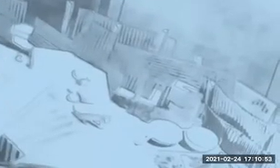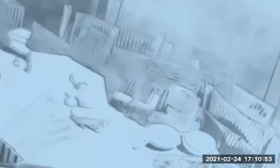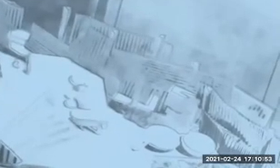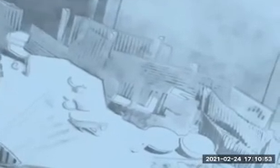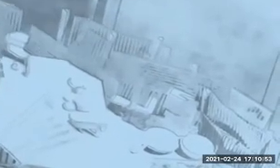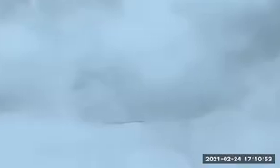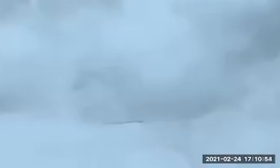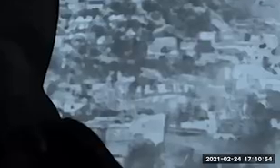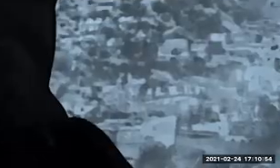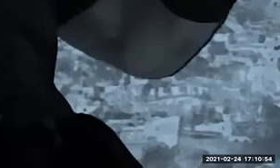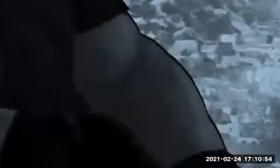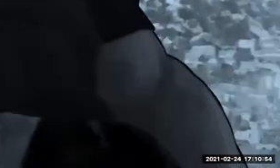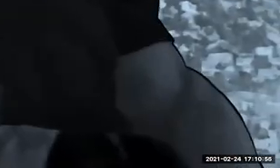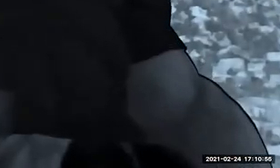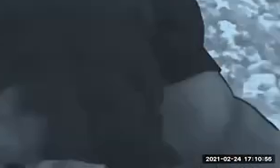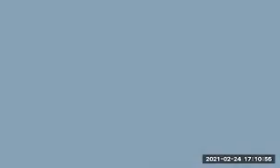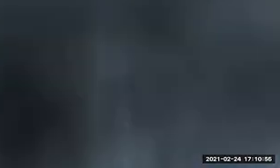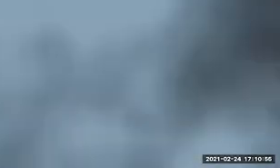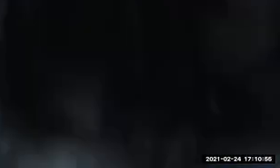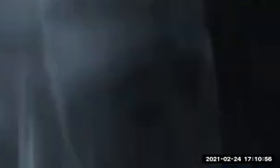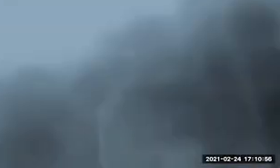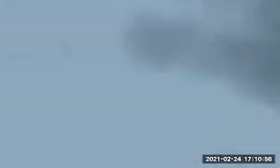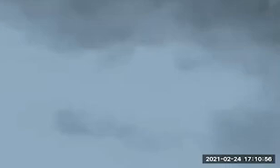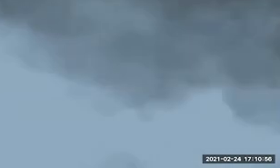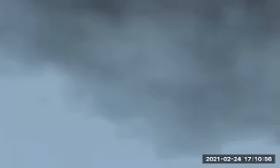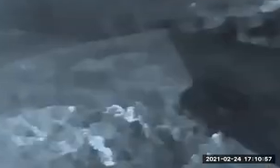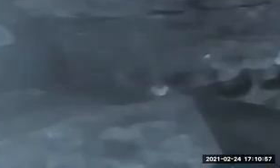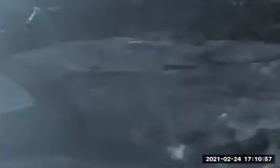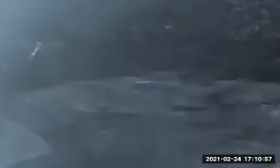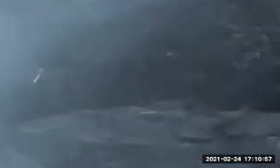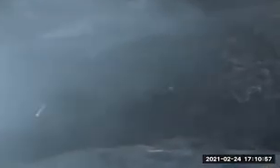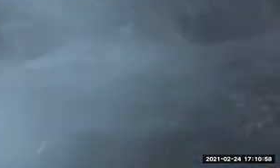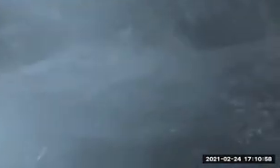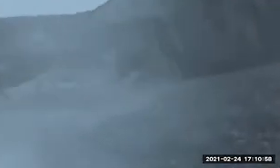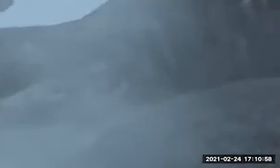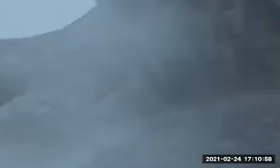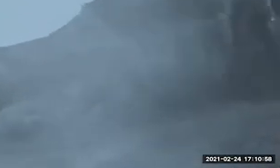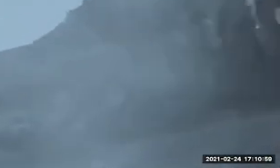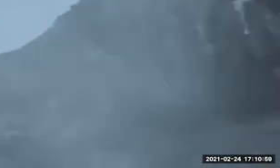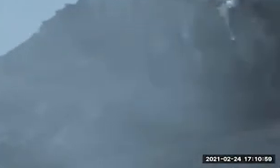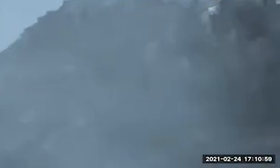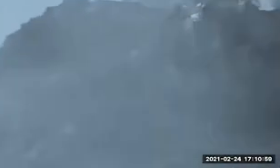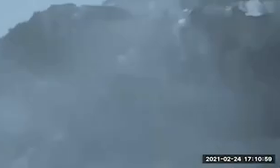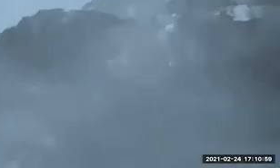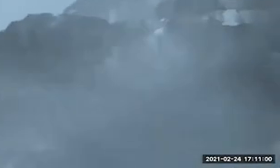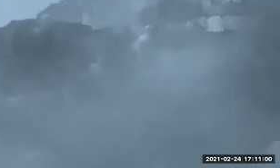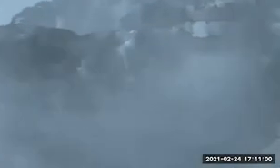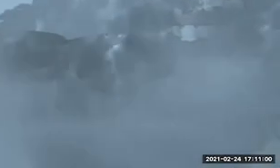of, like, what are all the key moments? What are all the cool things that I think could be fun to do? And so I don't just pull it out of my bum.